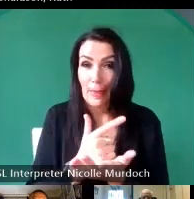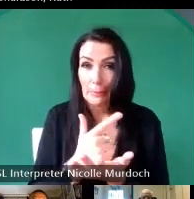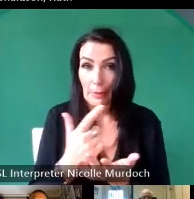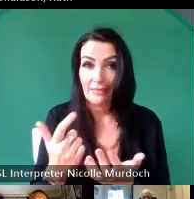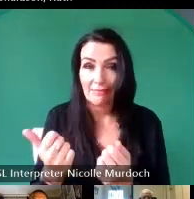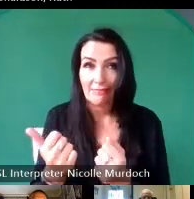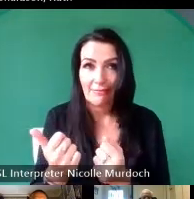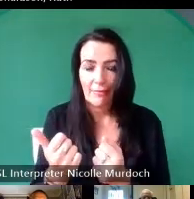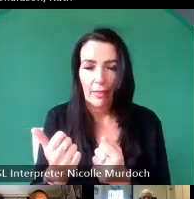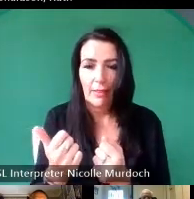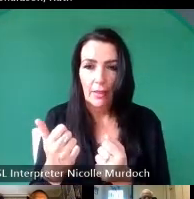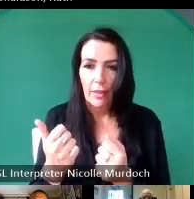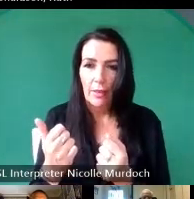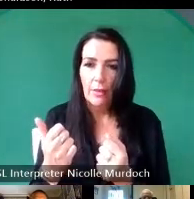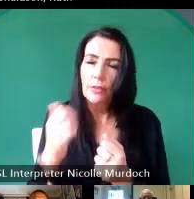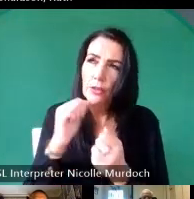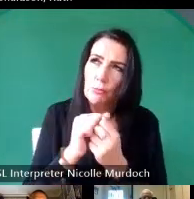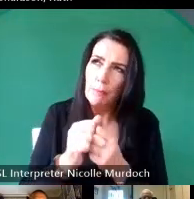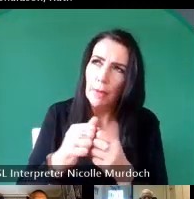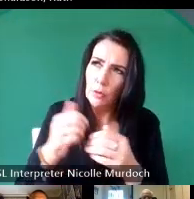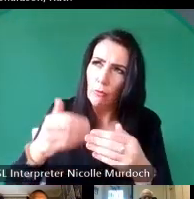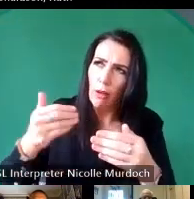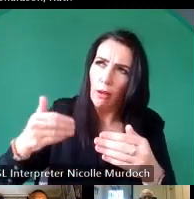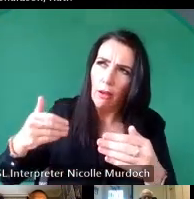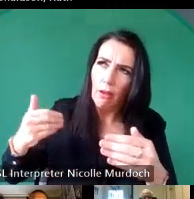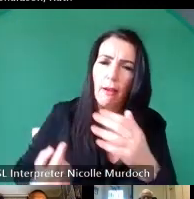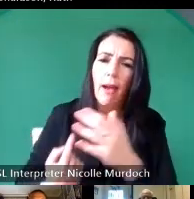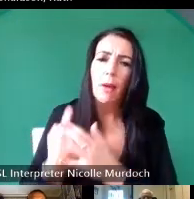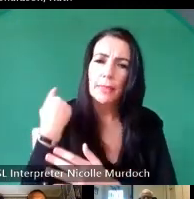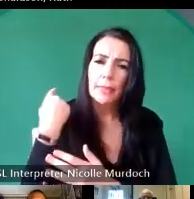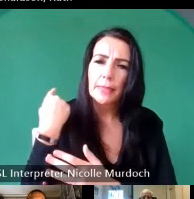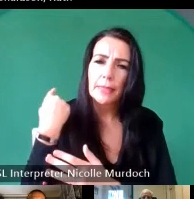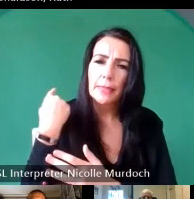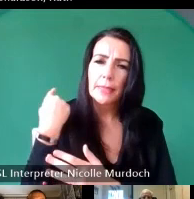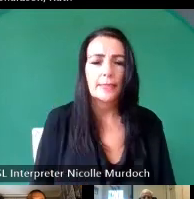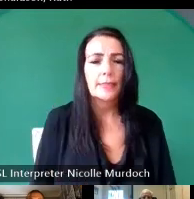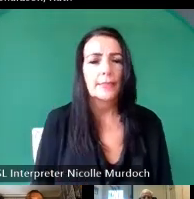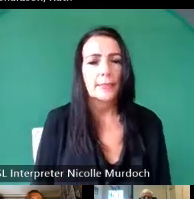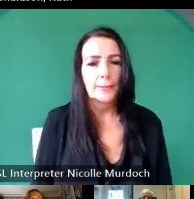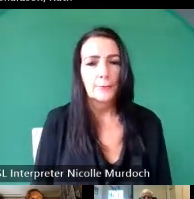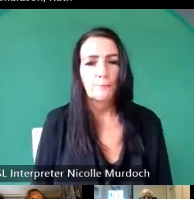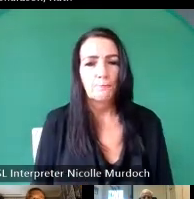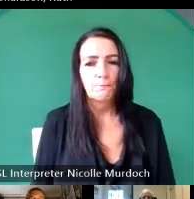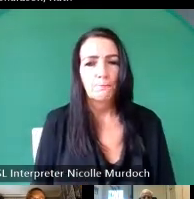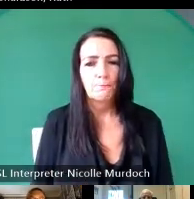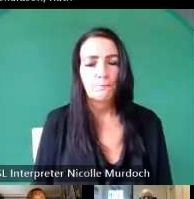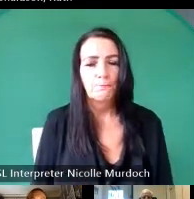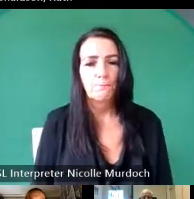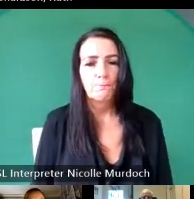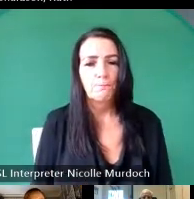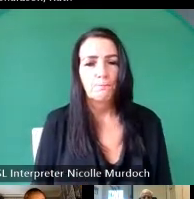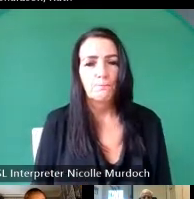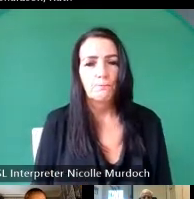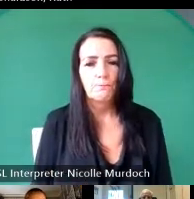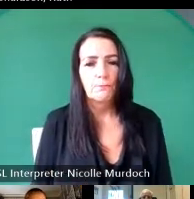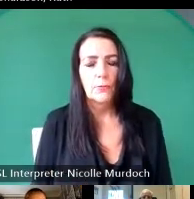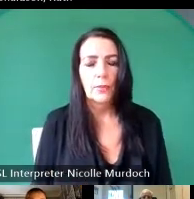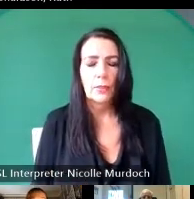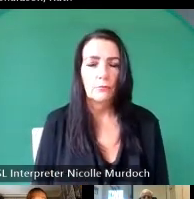that month I just remembered that actually where um we didn't talk about anything through the week